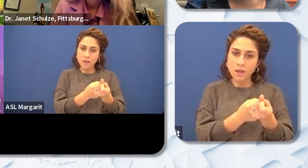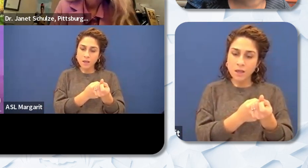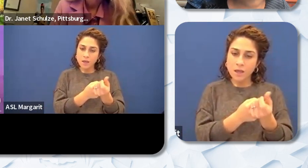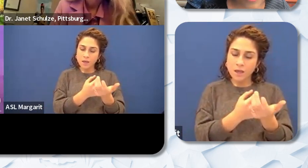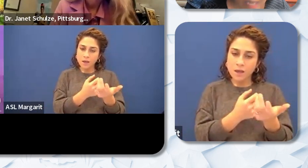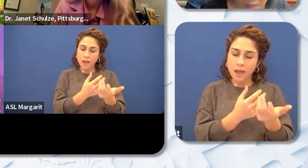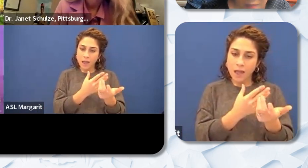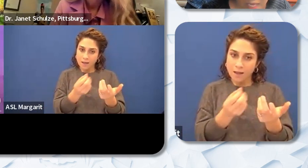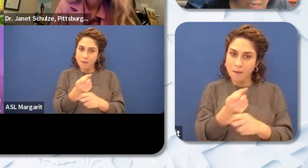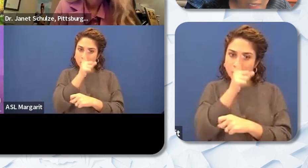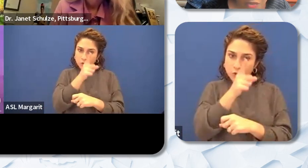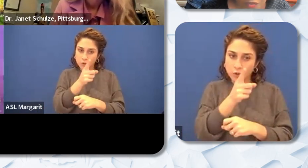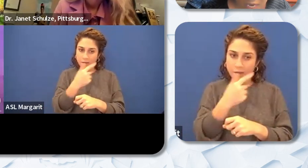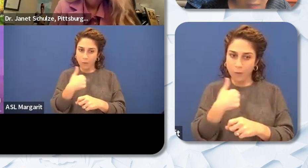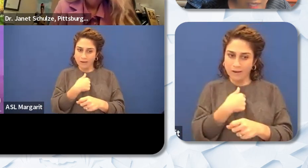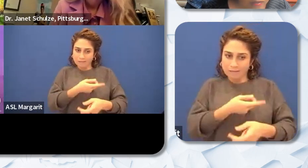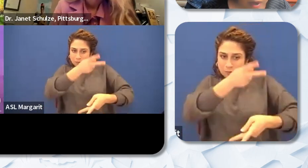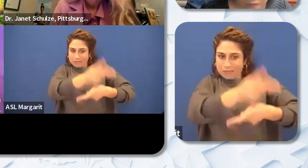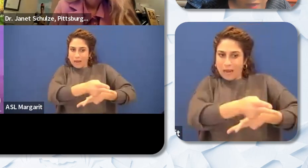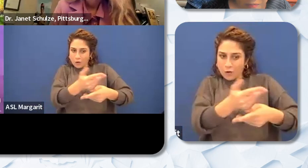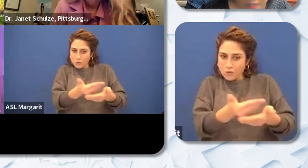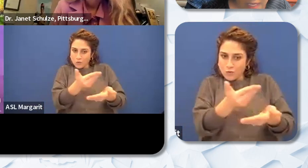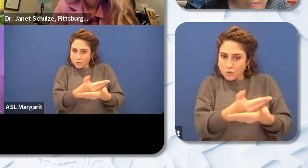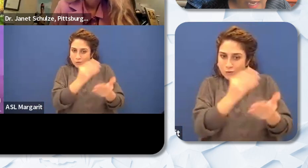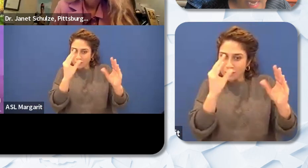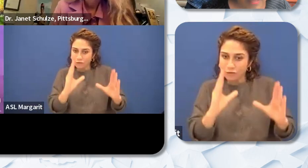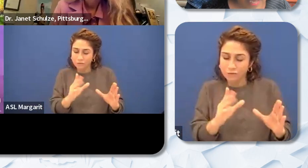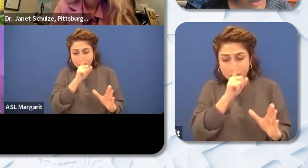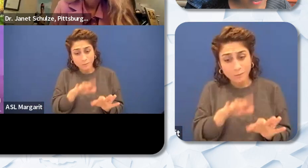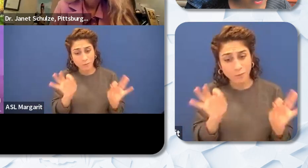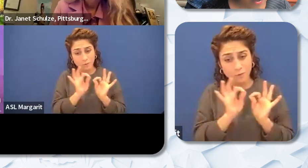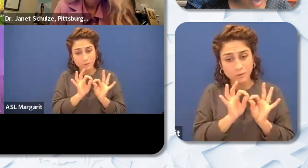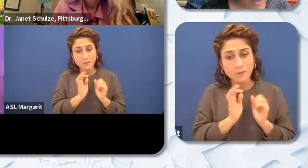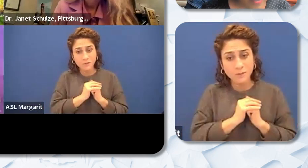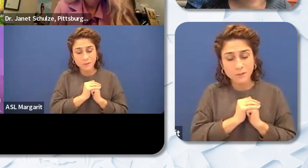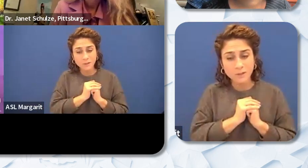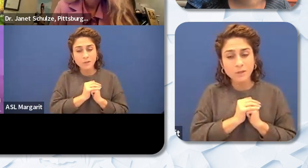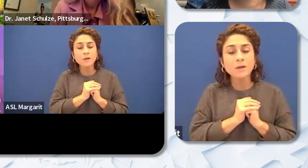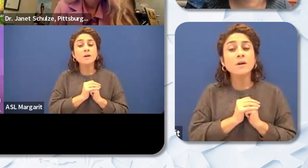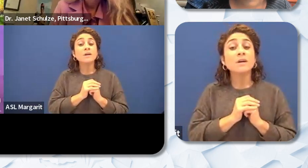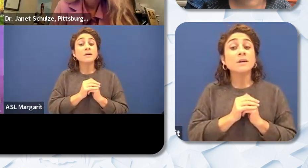know we retain them. It's really it's very very important. Then also giving them professional